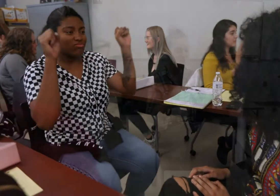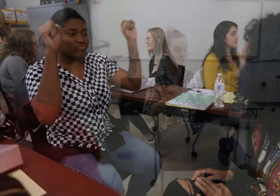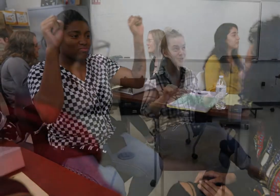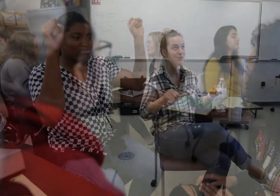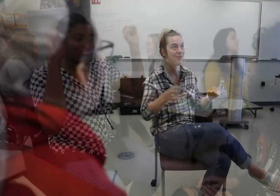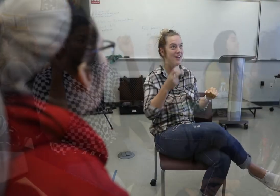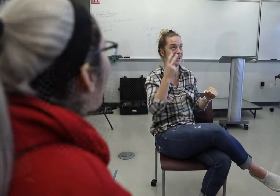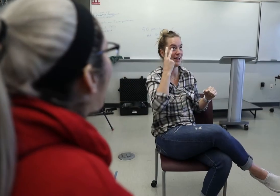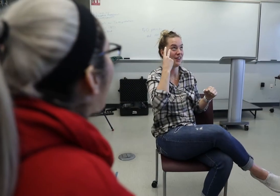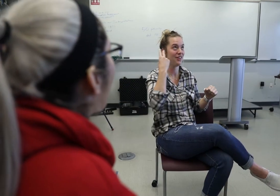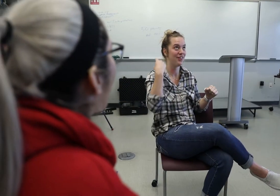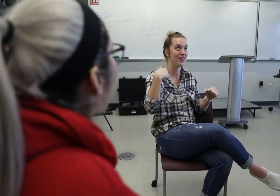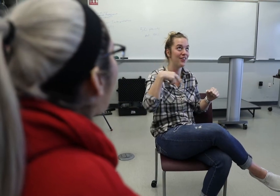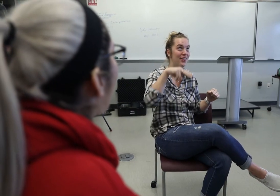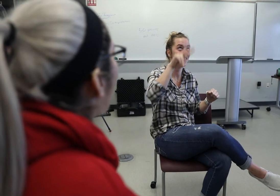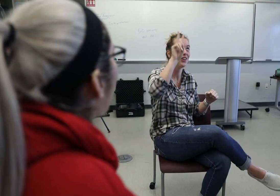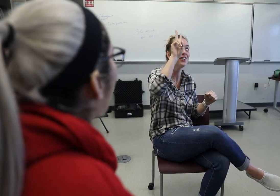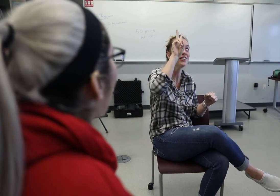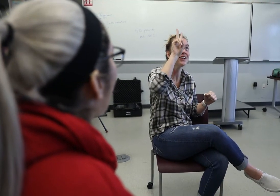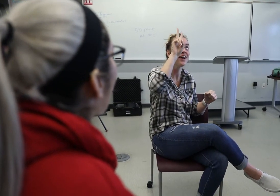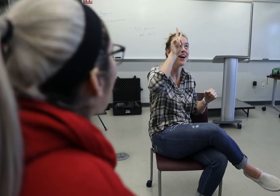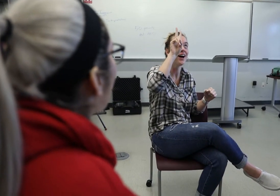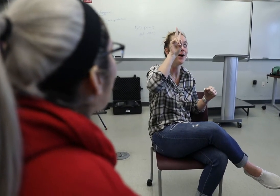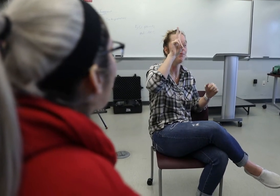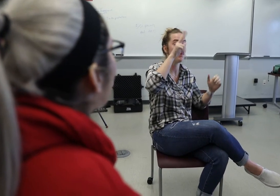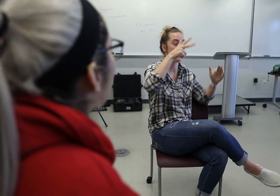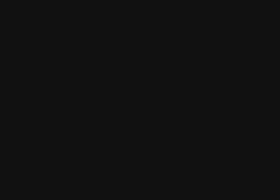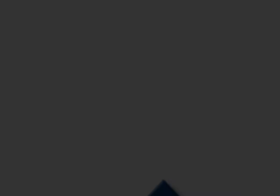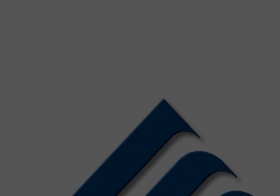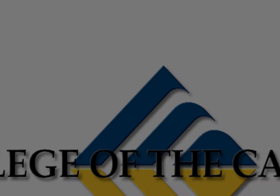communicate and work together being hearing and deaf.